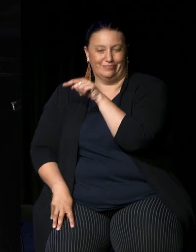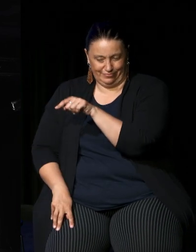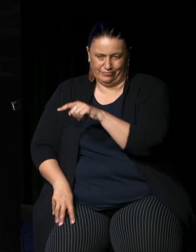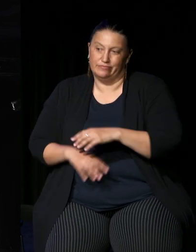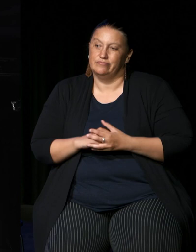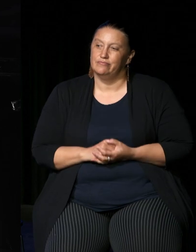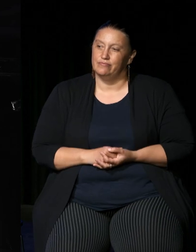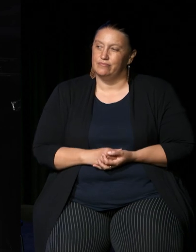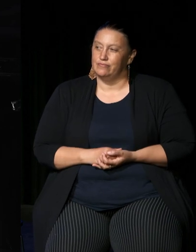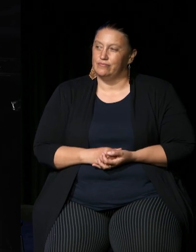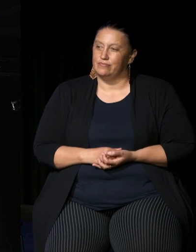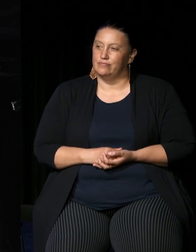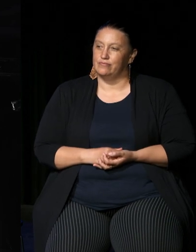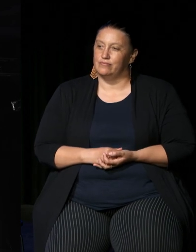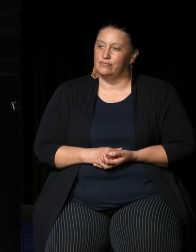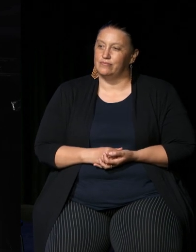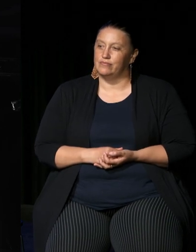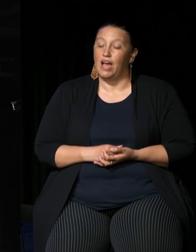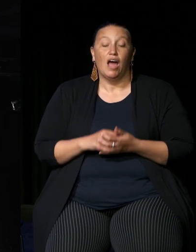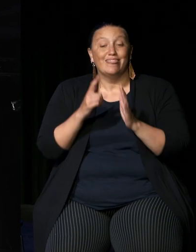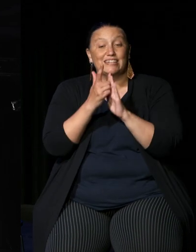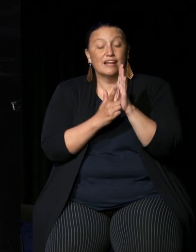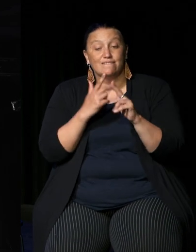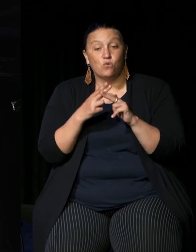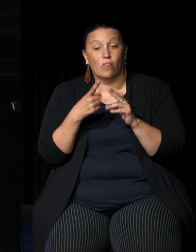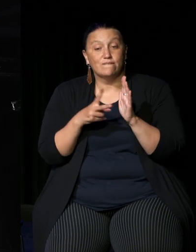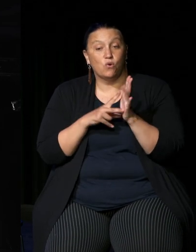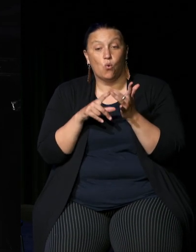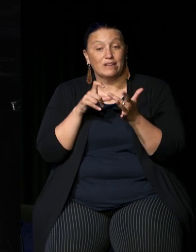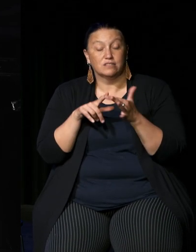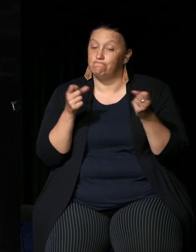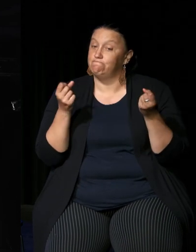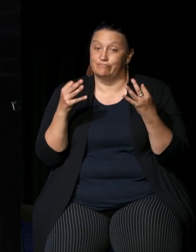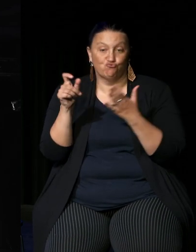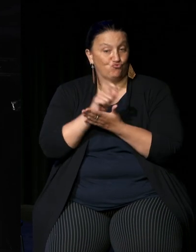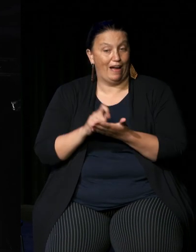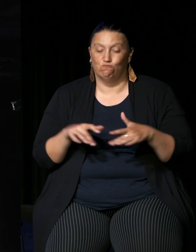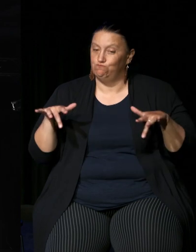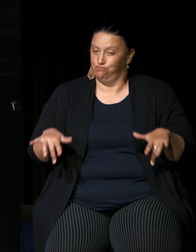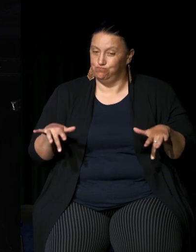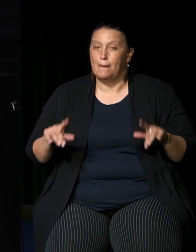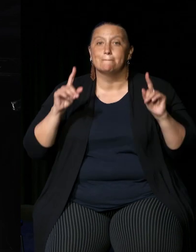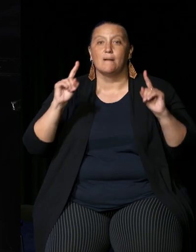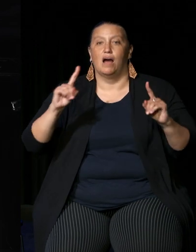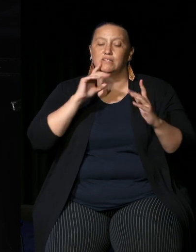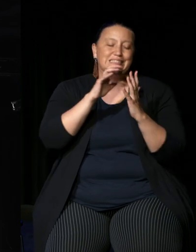the legislation for the voice is not drafted yet but there has been a very thorough report done by